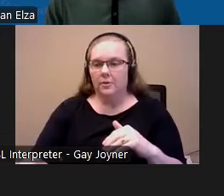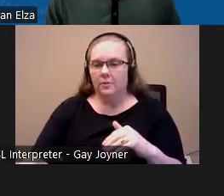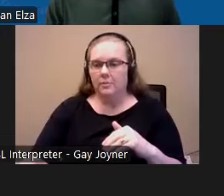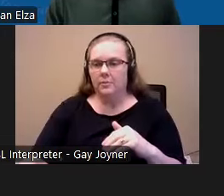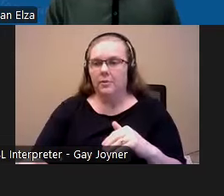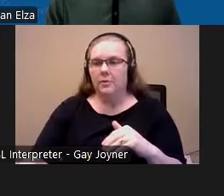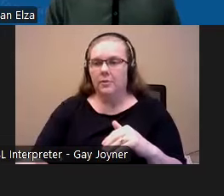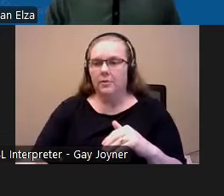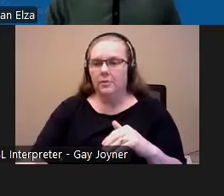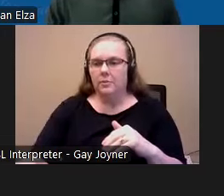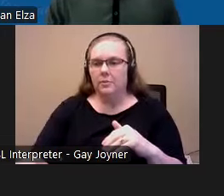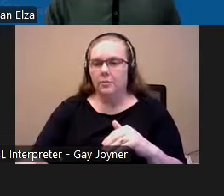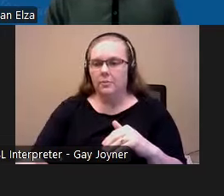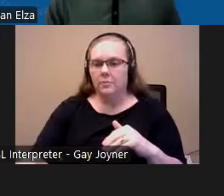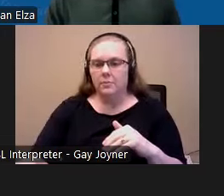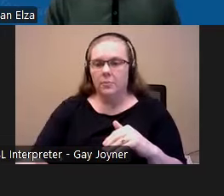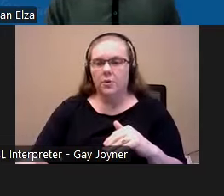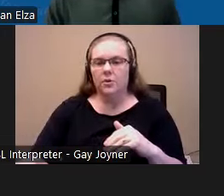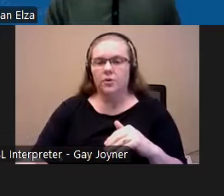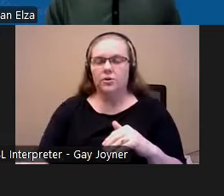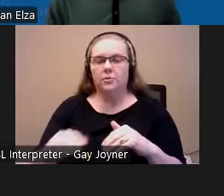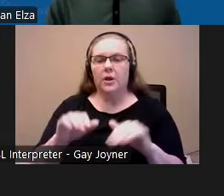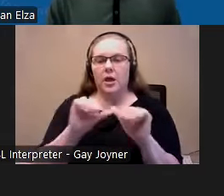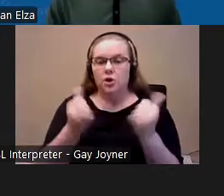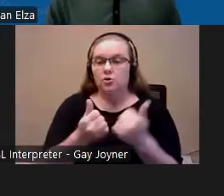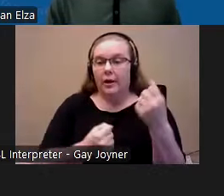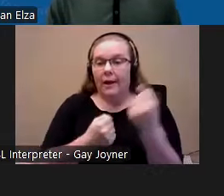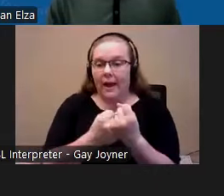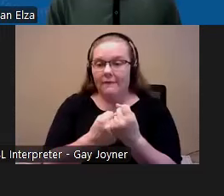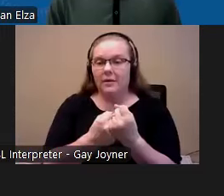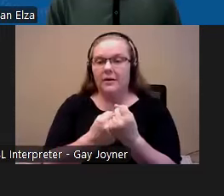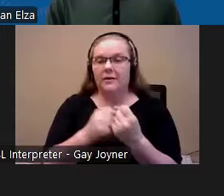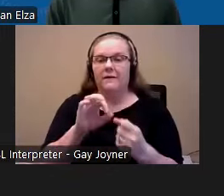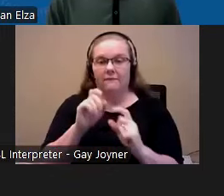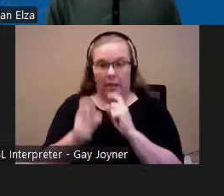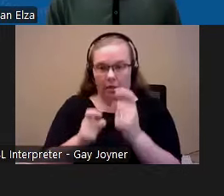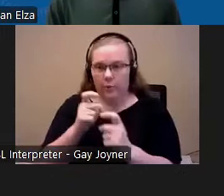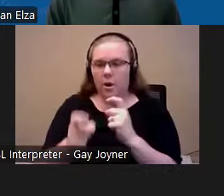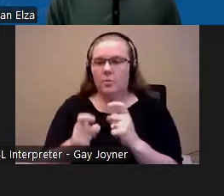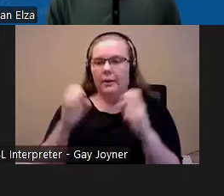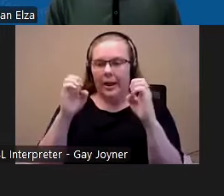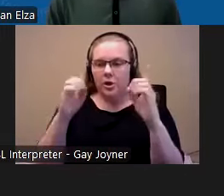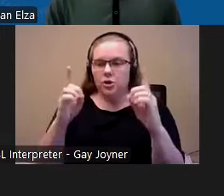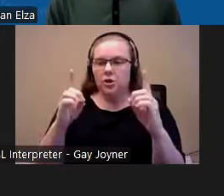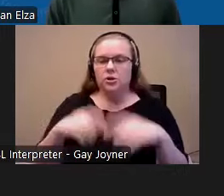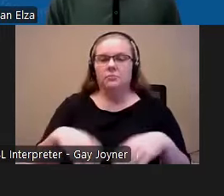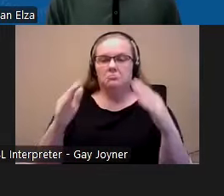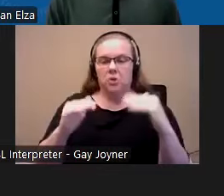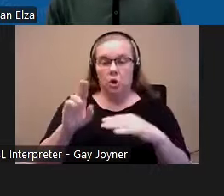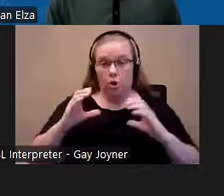consumer or other. We will just take a minute. I see you folks are also